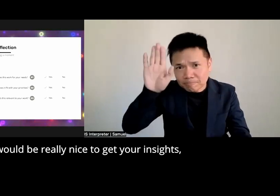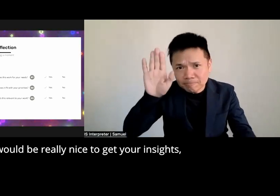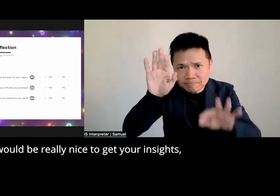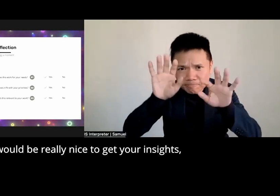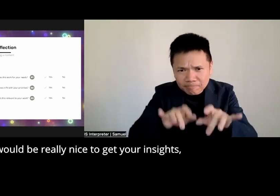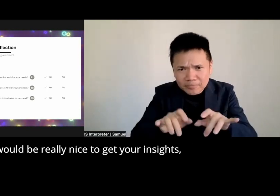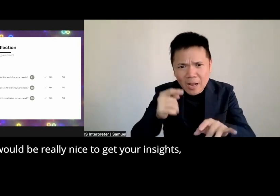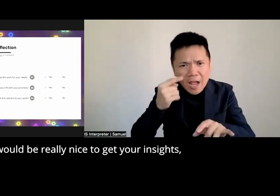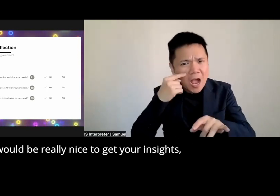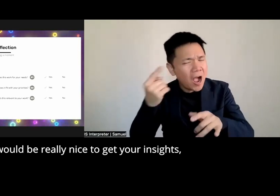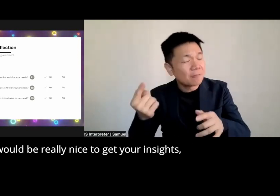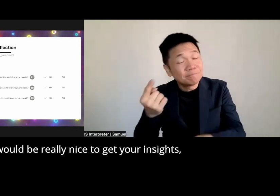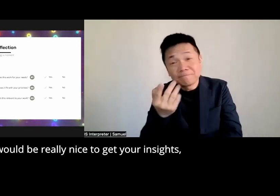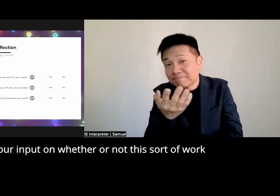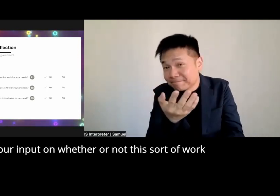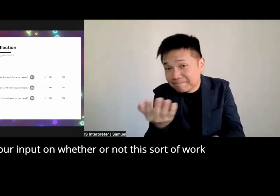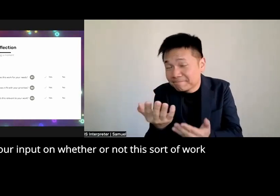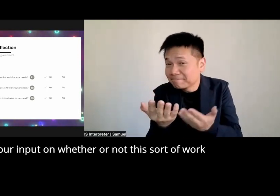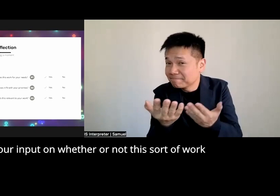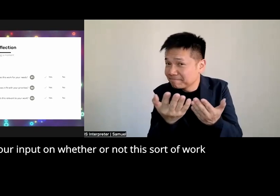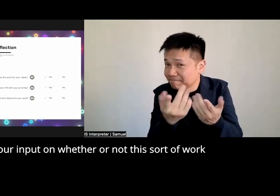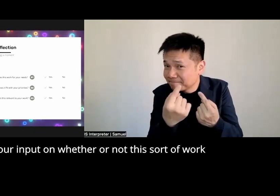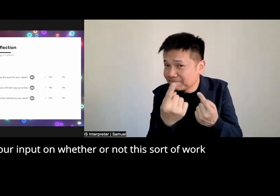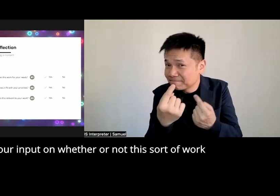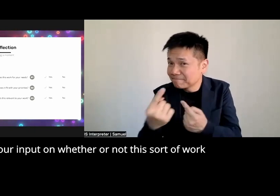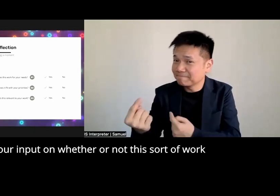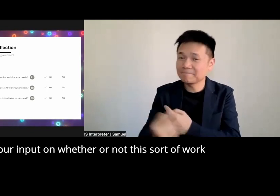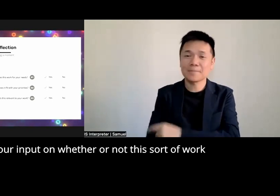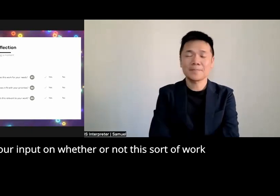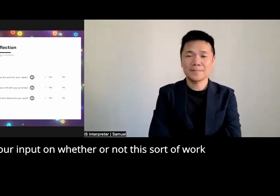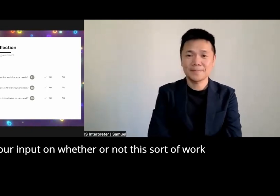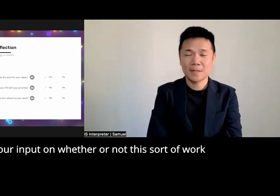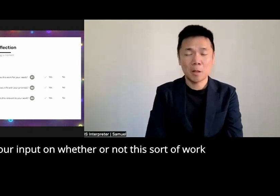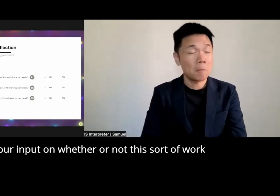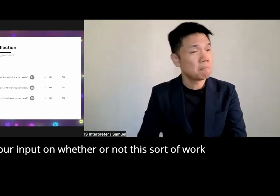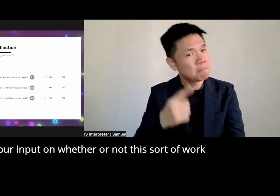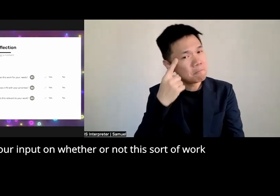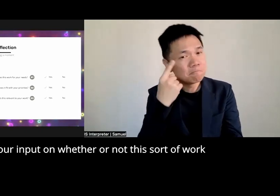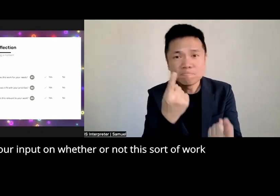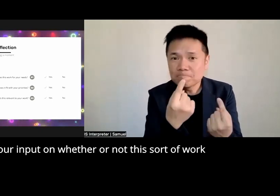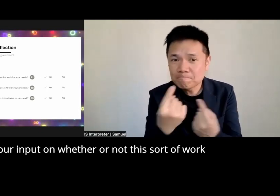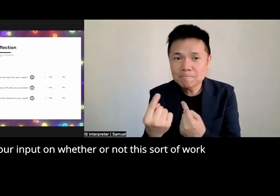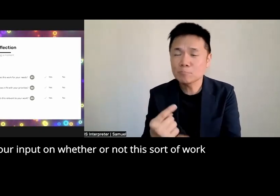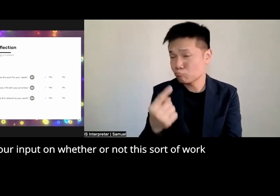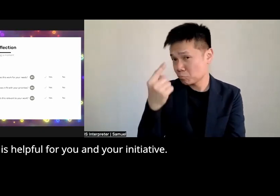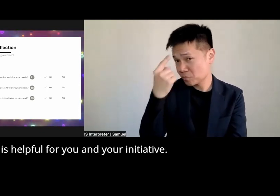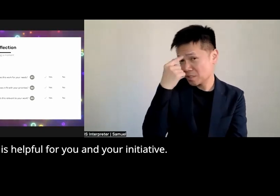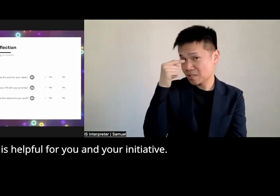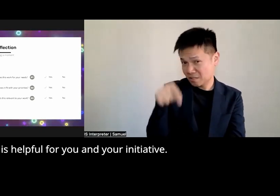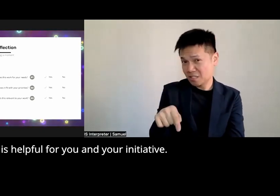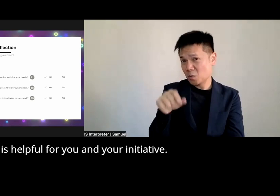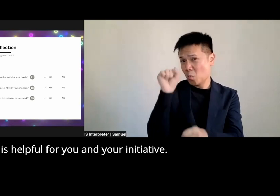to get your insights uh to get your uh get your input on whether or not this sort of work is uh